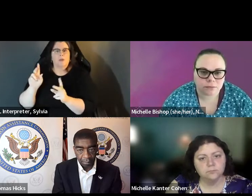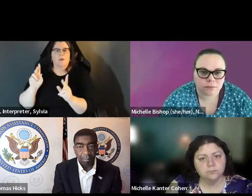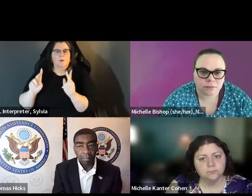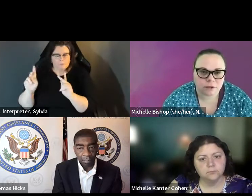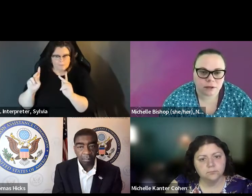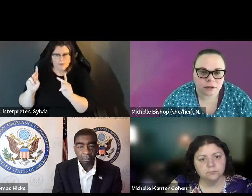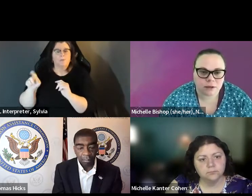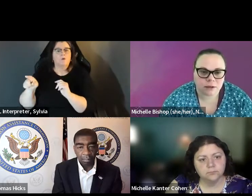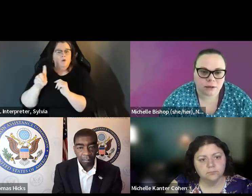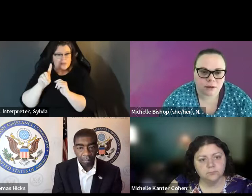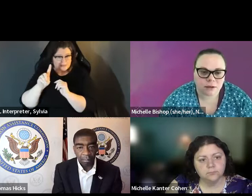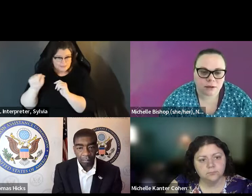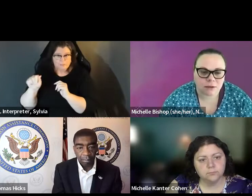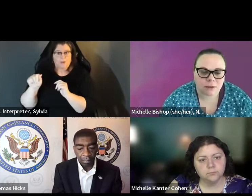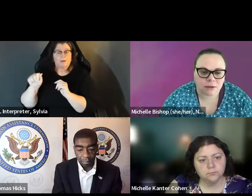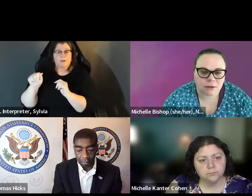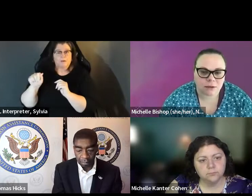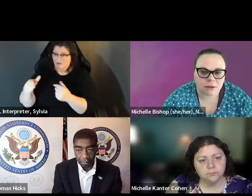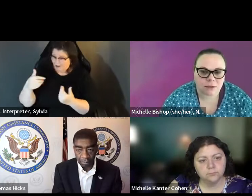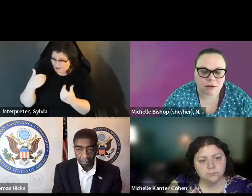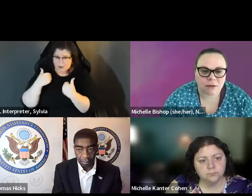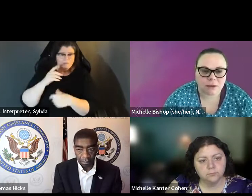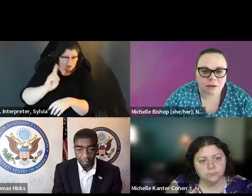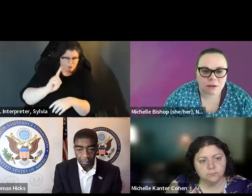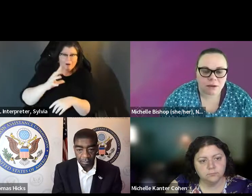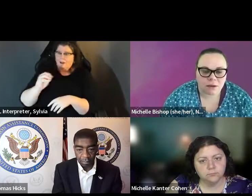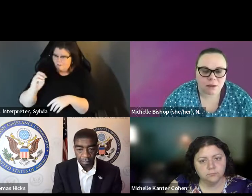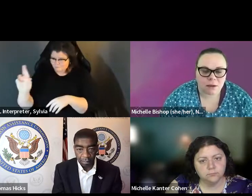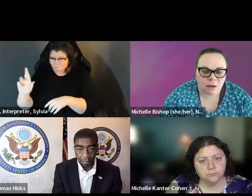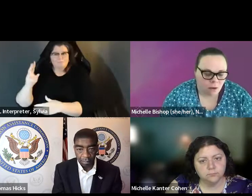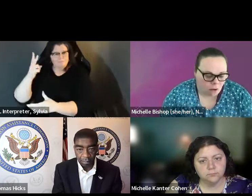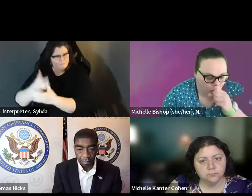different. In fact, it looks like people with disabilities are just as likely to be republicans or democrats as